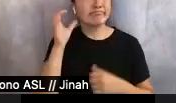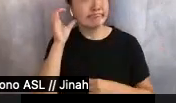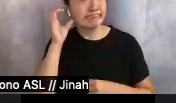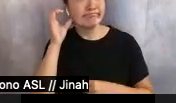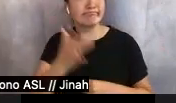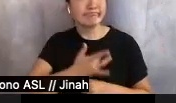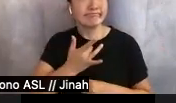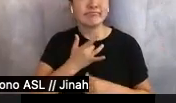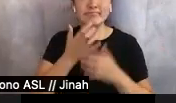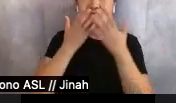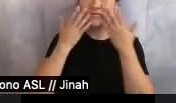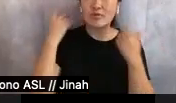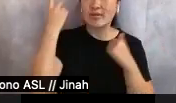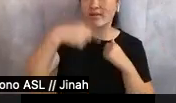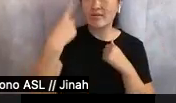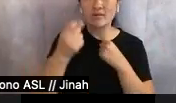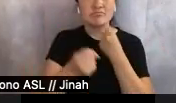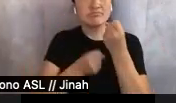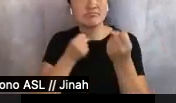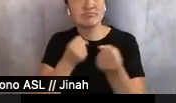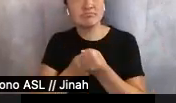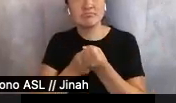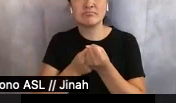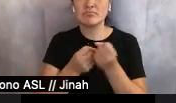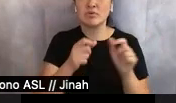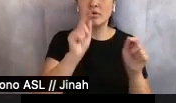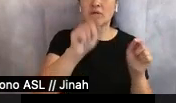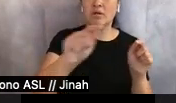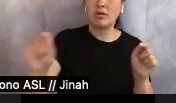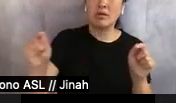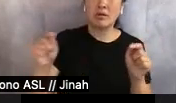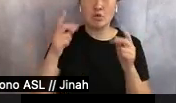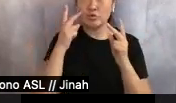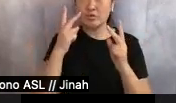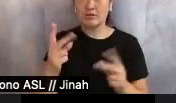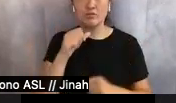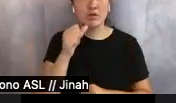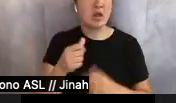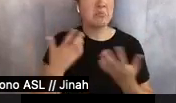friendly face, a supportive glance, whether or not she could see them, Katrina knew they were there.